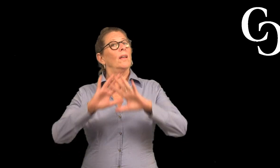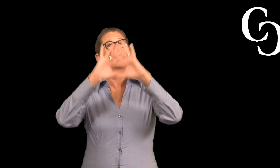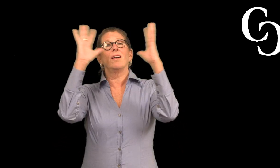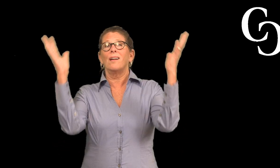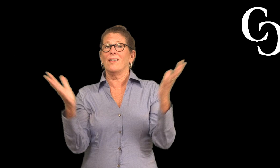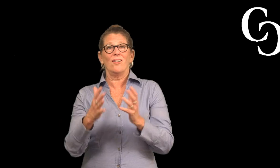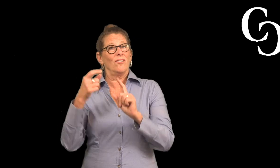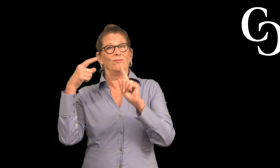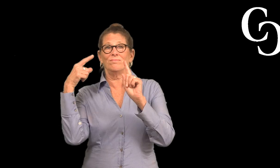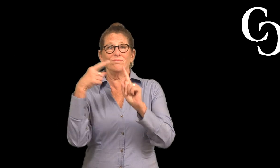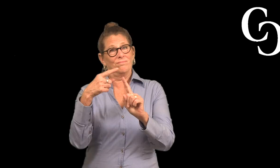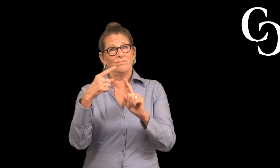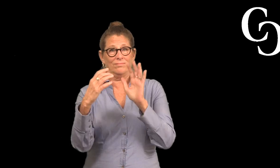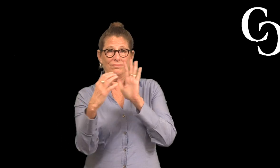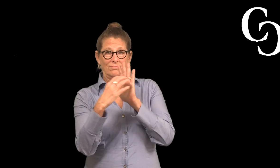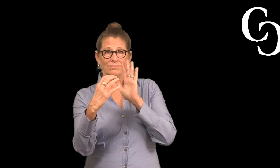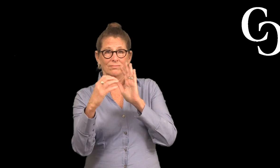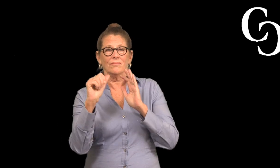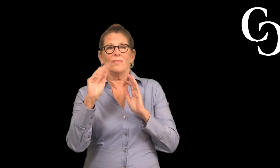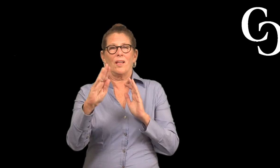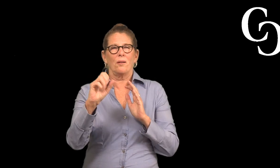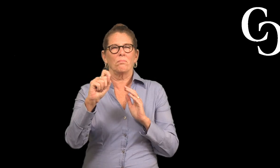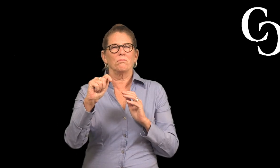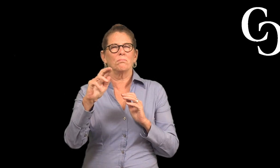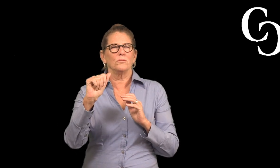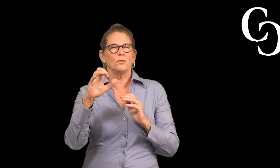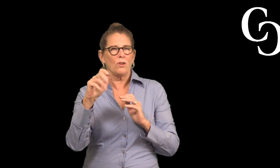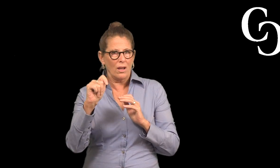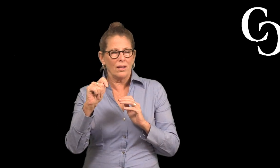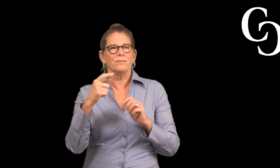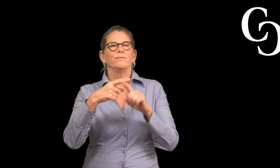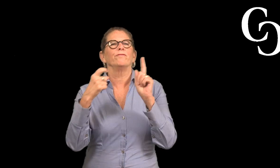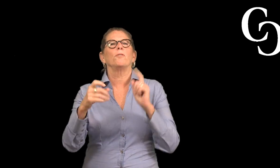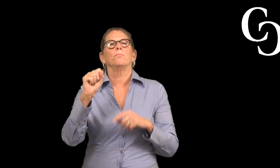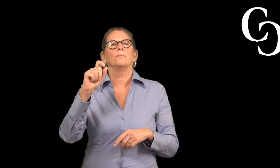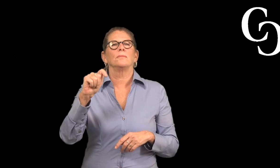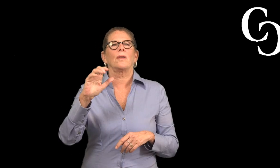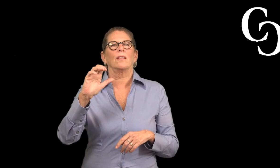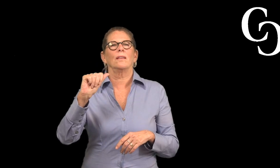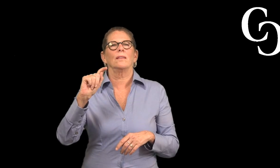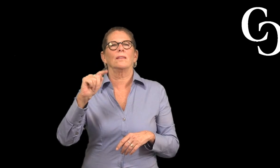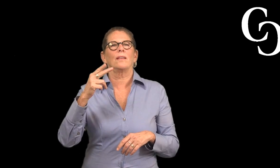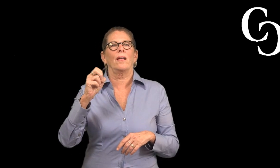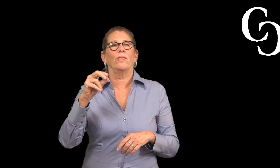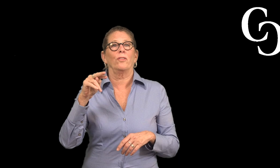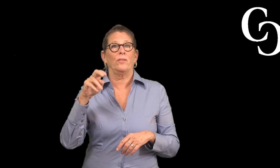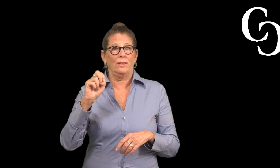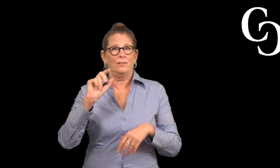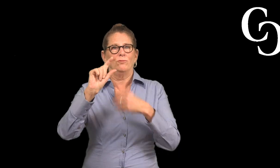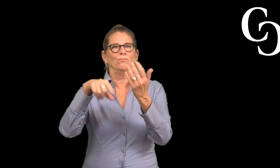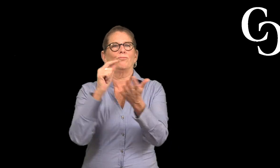This abstract highlights ideas from a literature review published by the CATIE Center at St. Catherine University